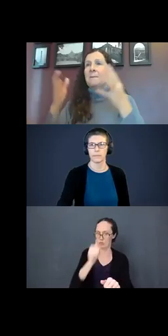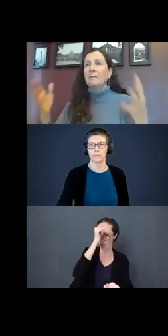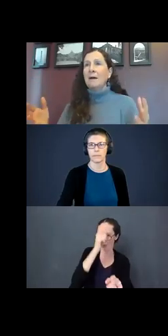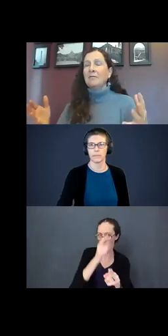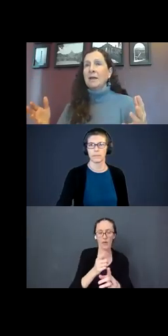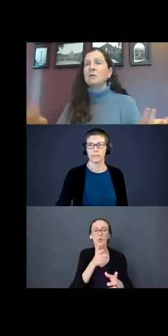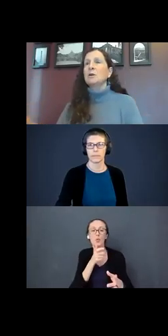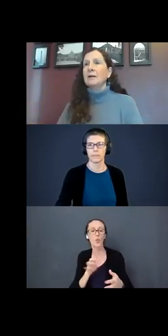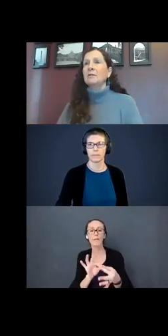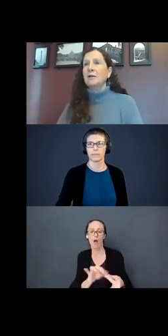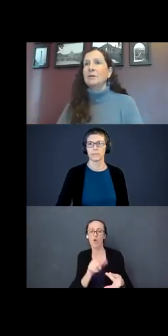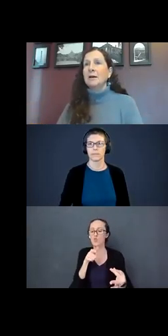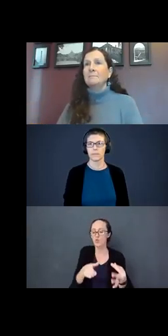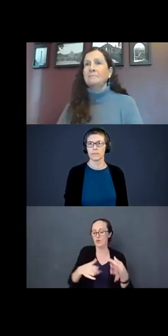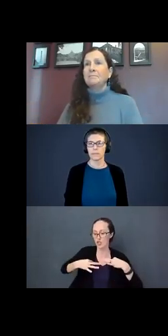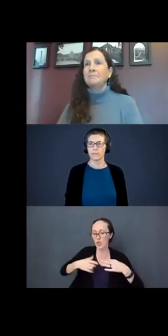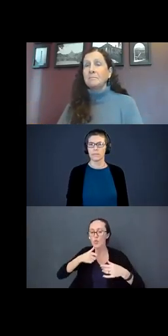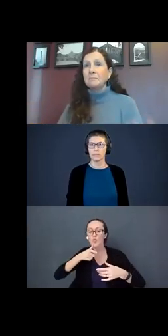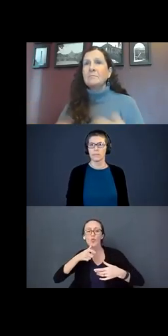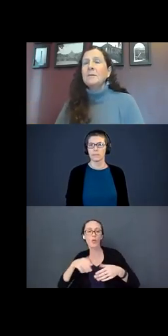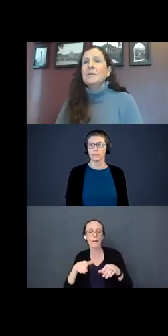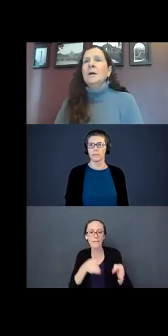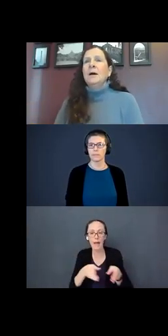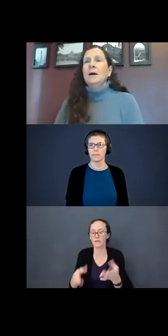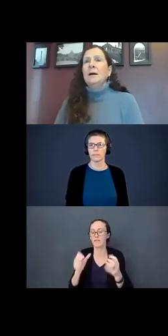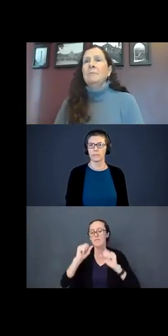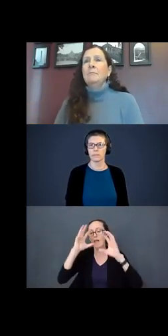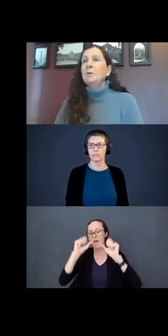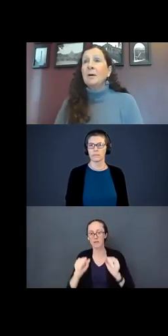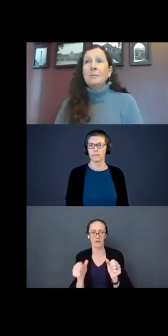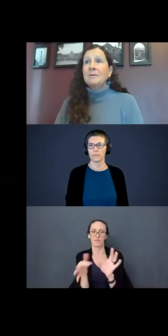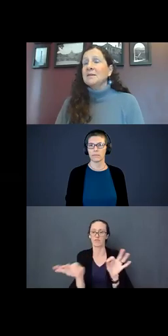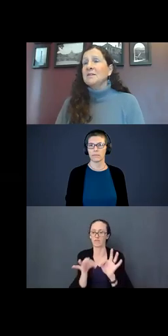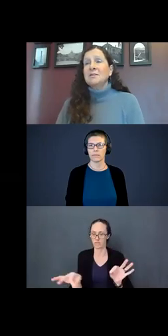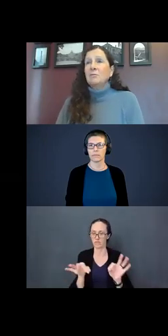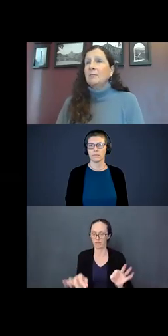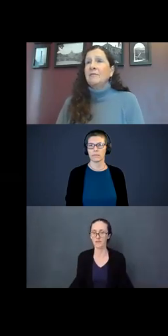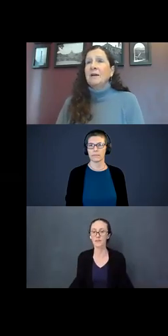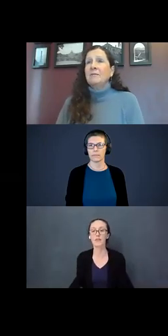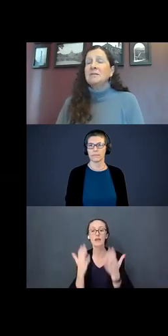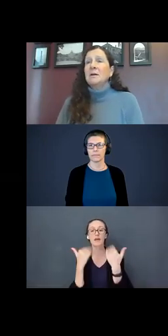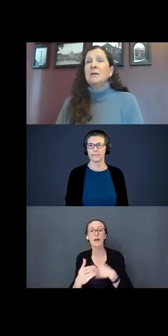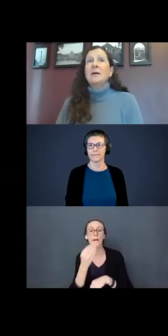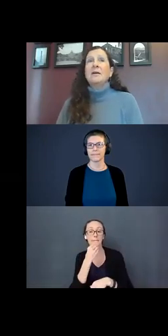how much language there is around laundry time. Meal prep - is also one of my favorites. Every